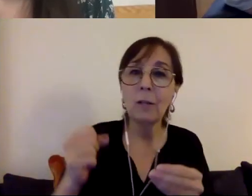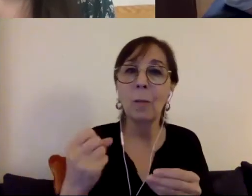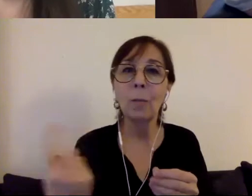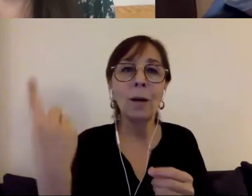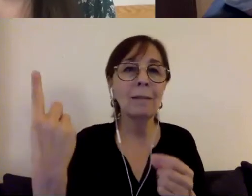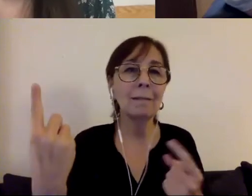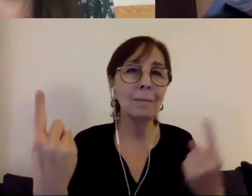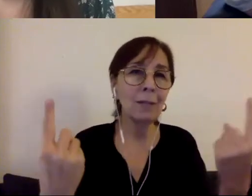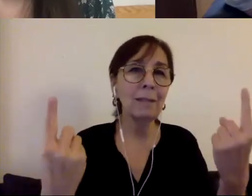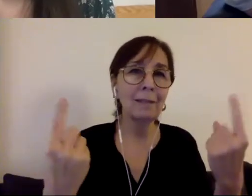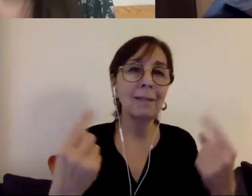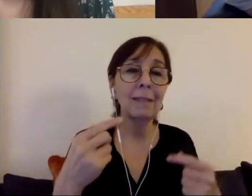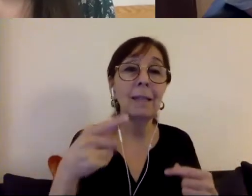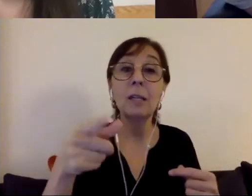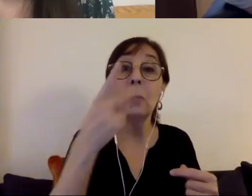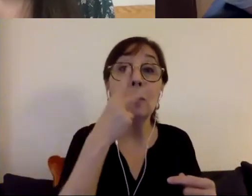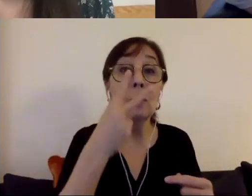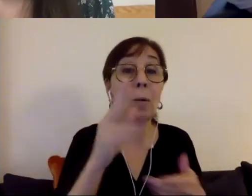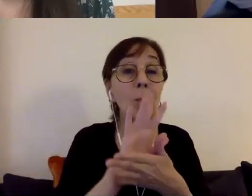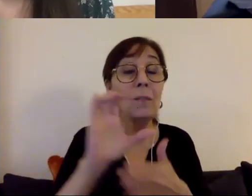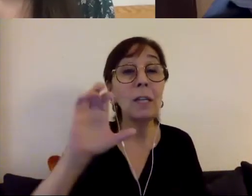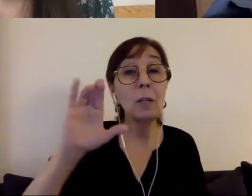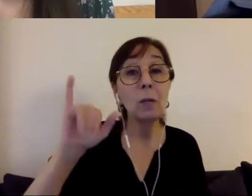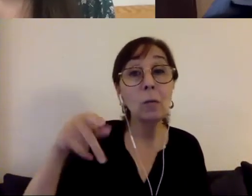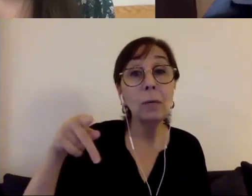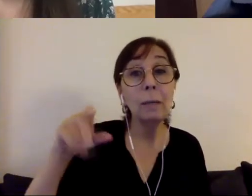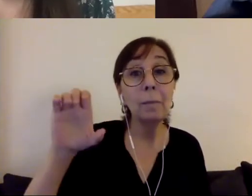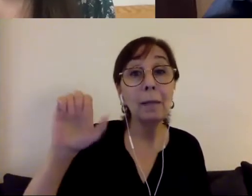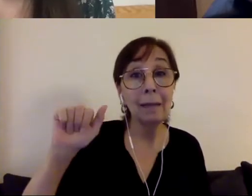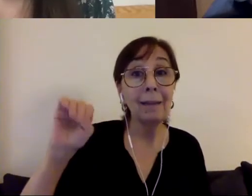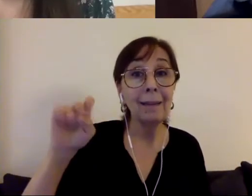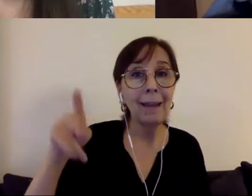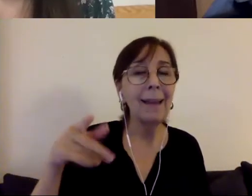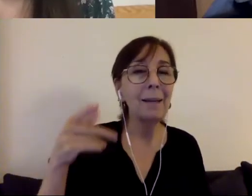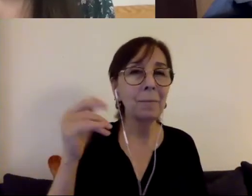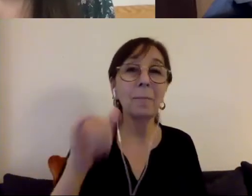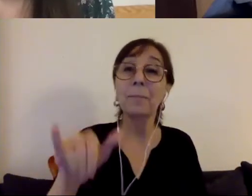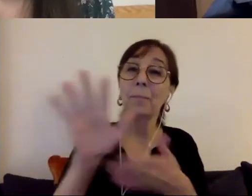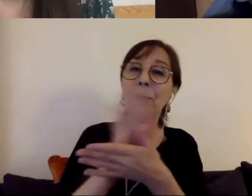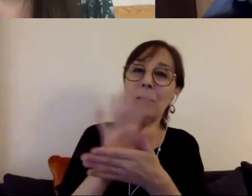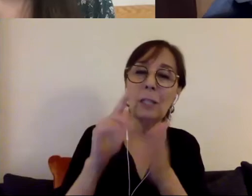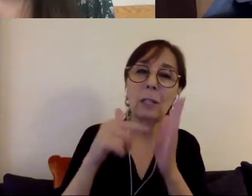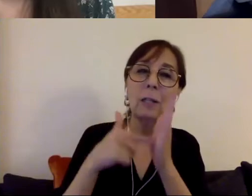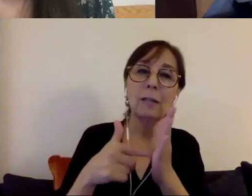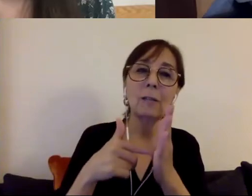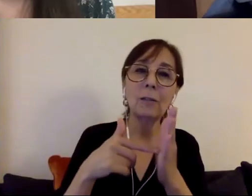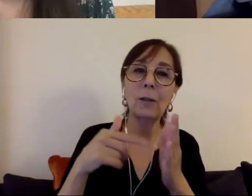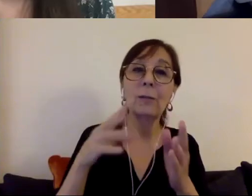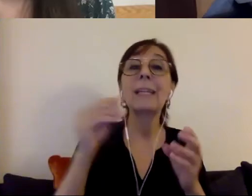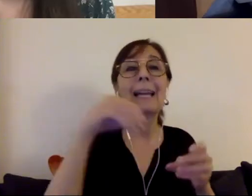Crip Camp, I think you see in Crip Camp, in in my book, Being Heuman, and